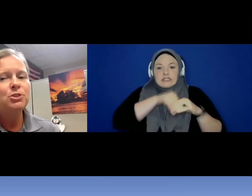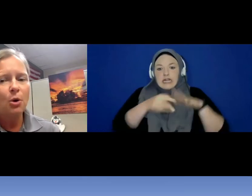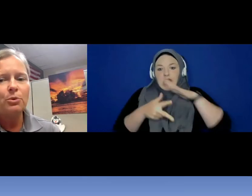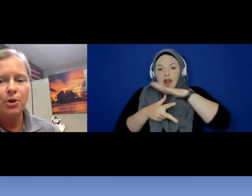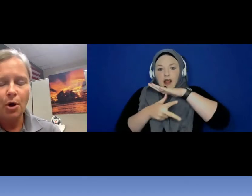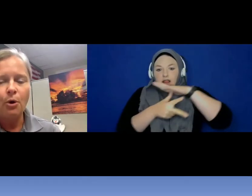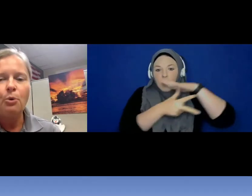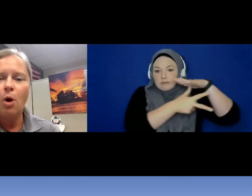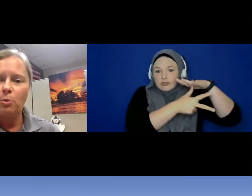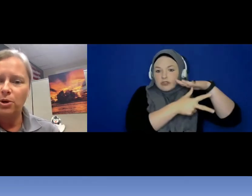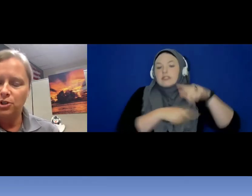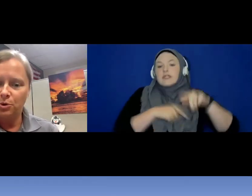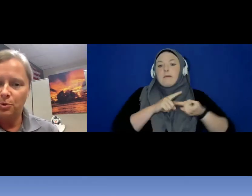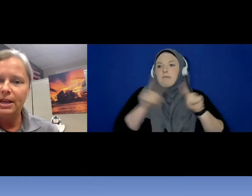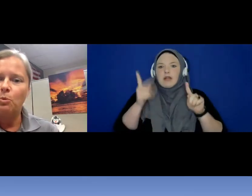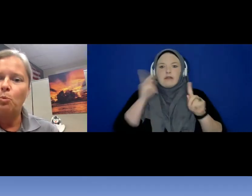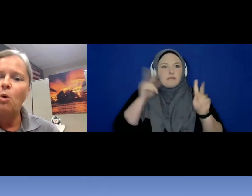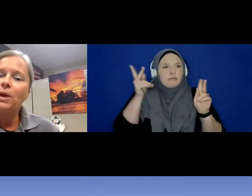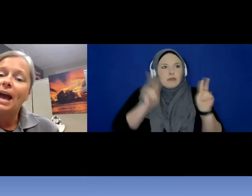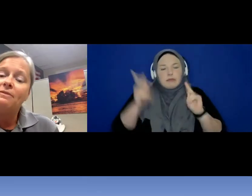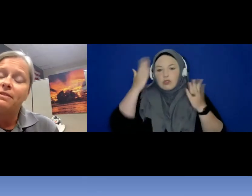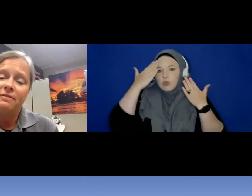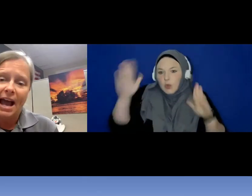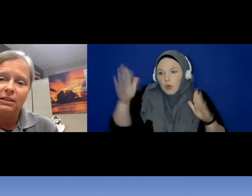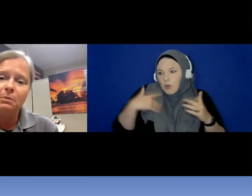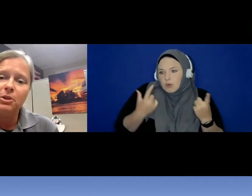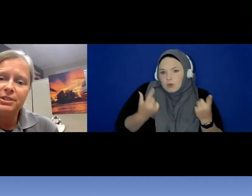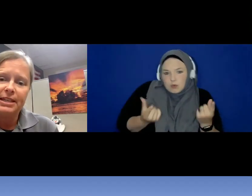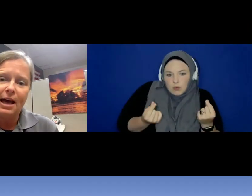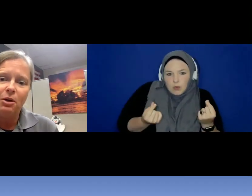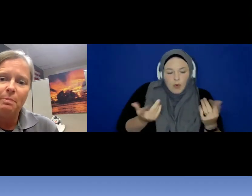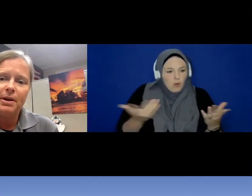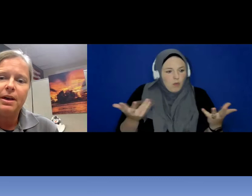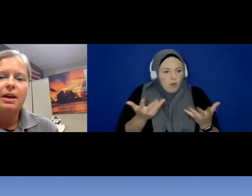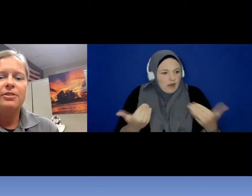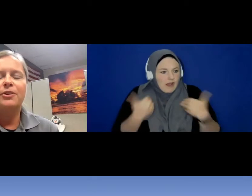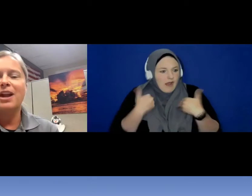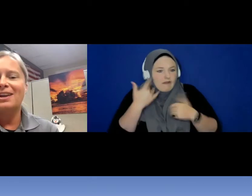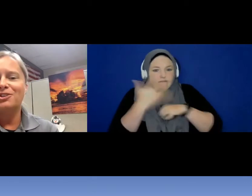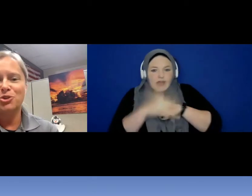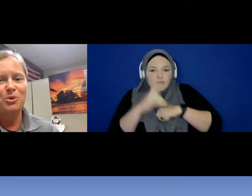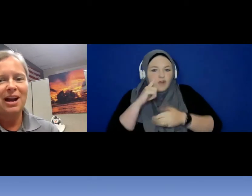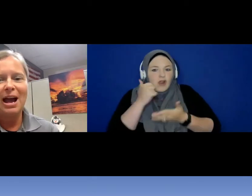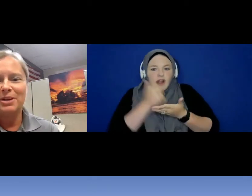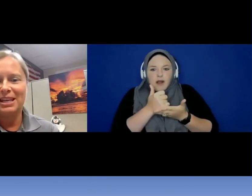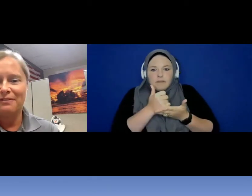don't know what we are doing and what we have available to help , they are not sure how to even